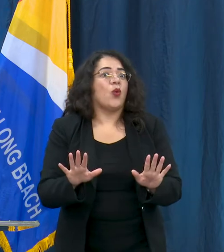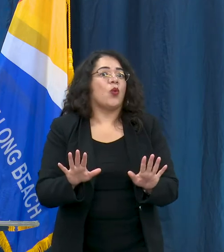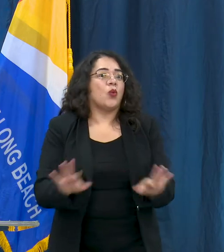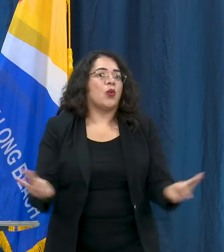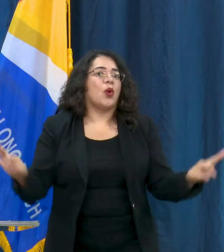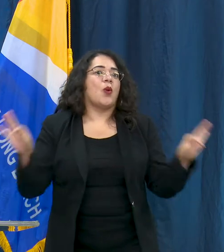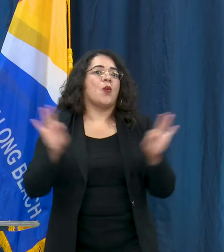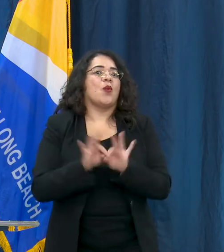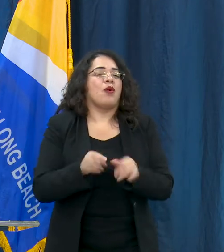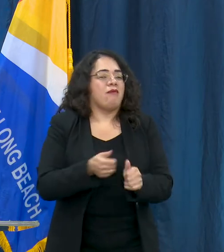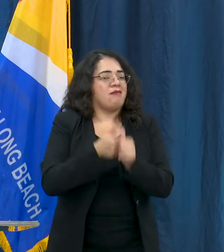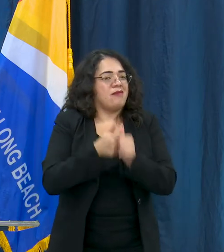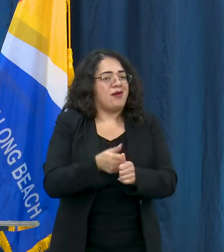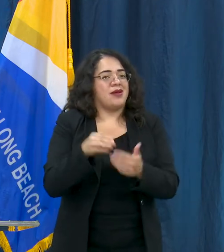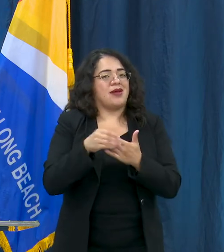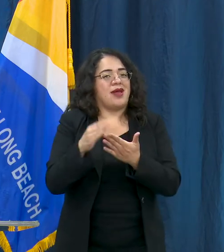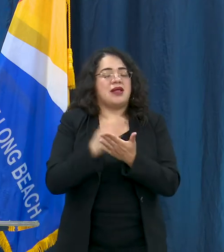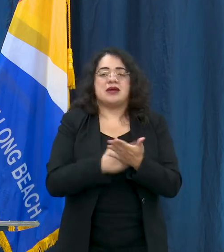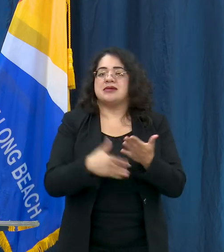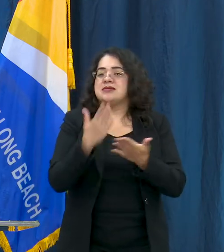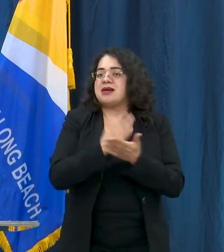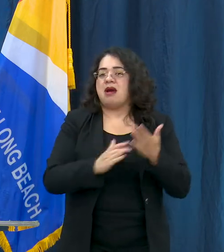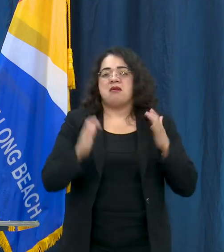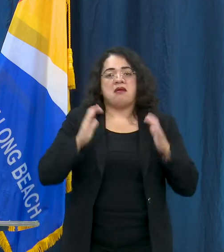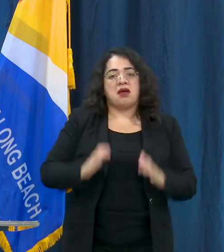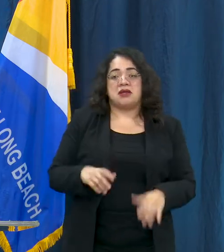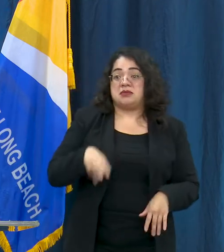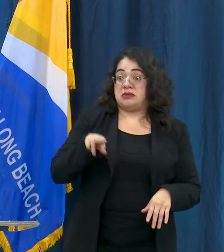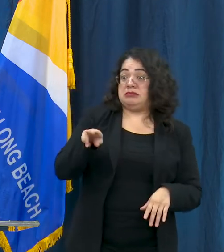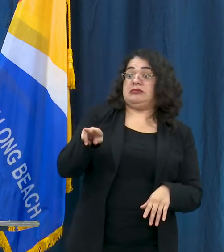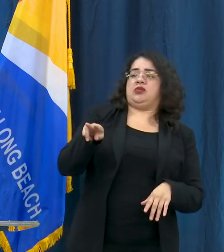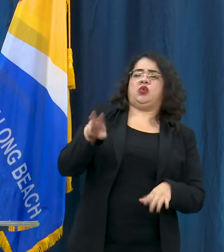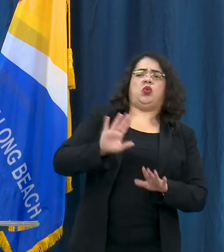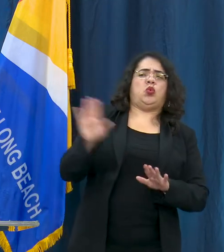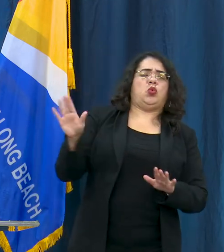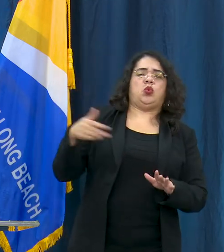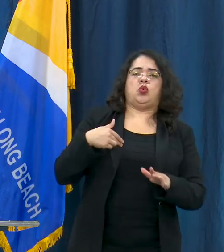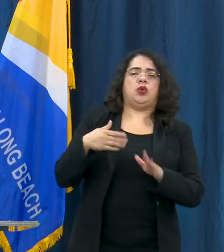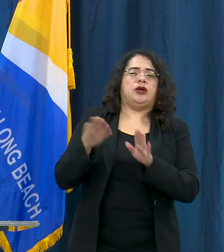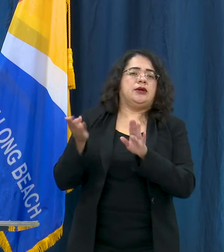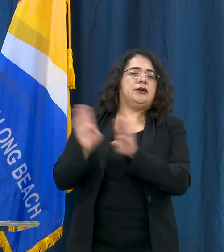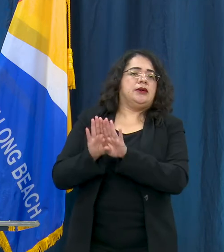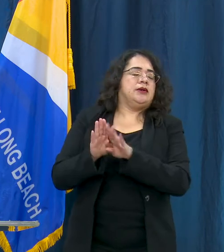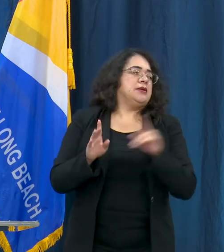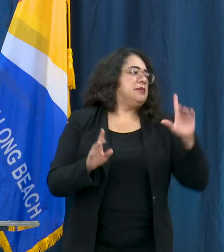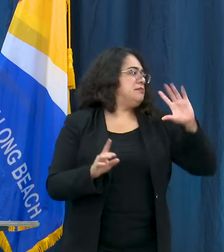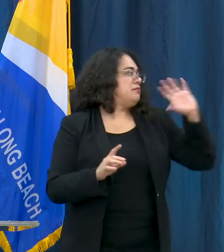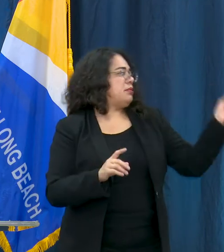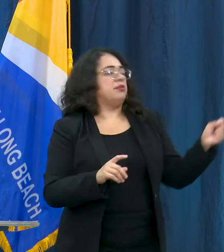those establishments. You know tied into that point, tomorrow night the Council is voting